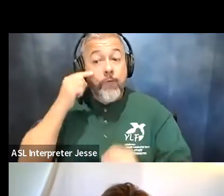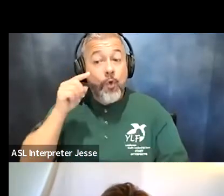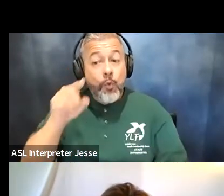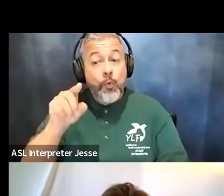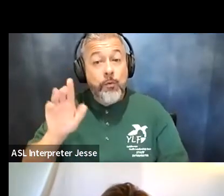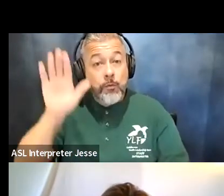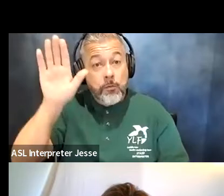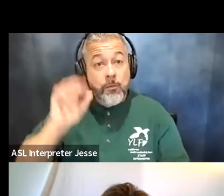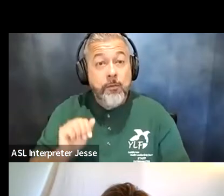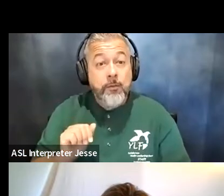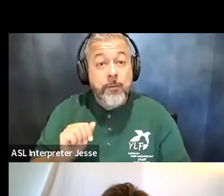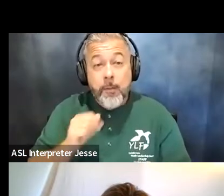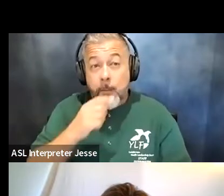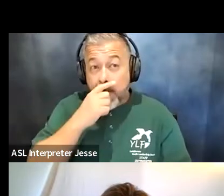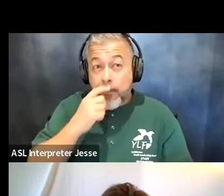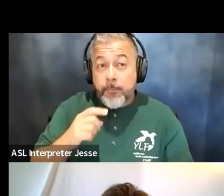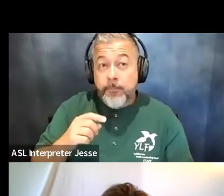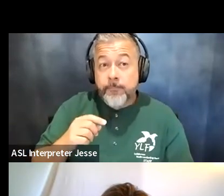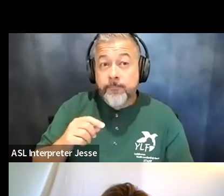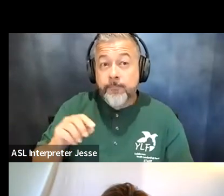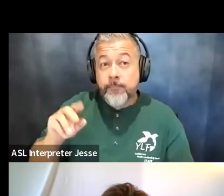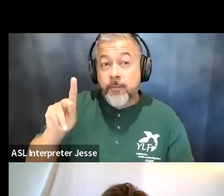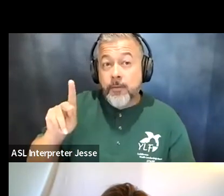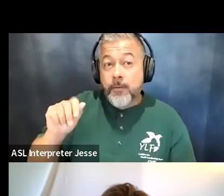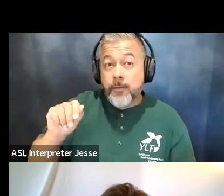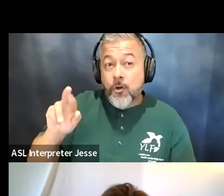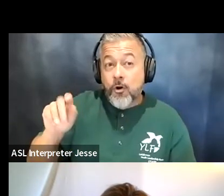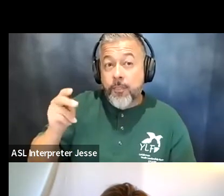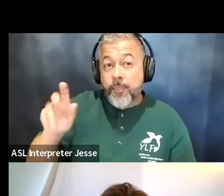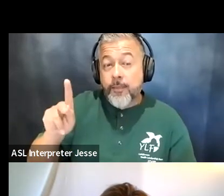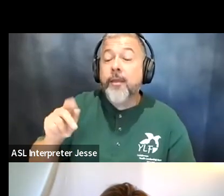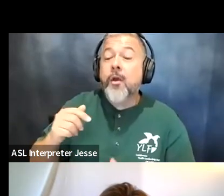okay can you hold um at the end we're gonna let others share and ask questions can you hold that